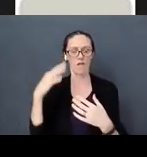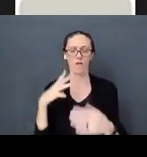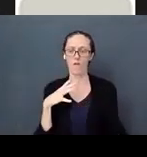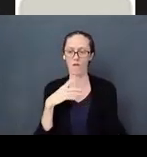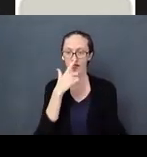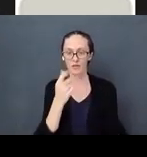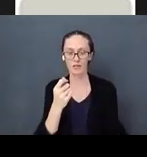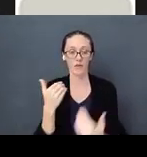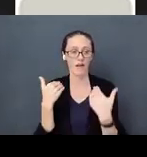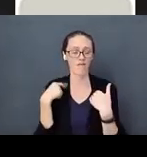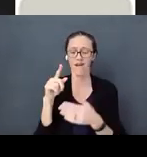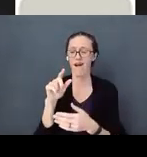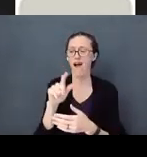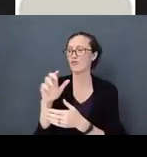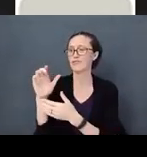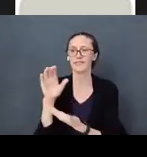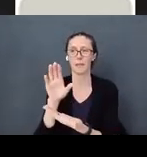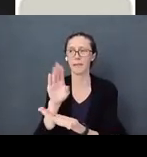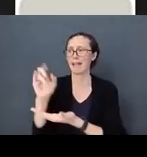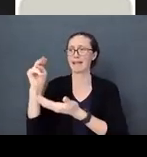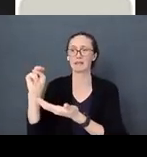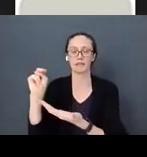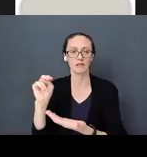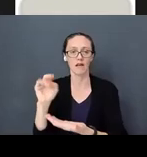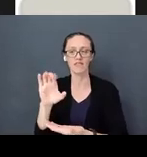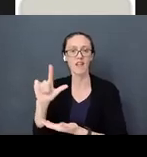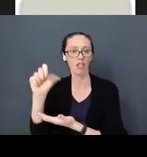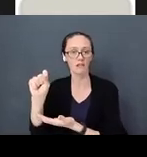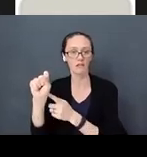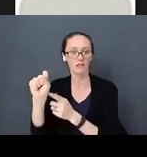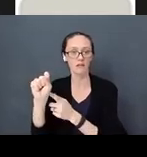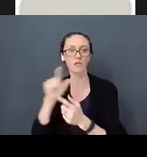billions of cells. They are waiting to make their way to pathways to be connected to a